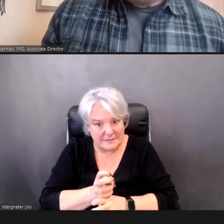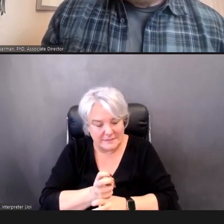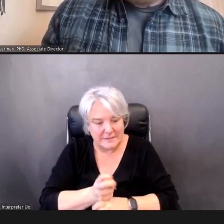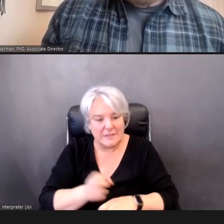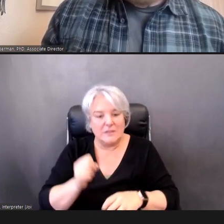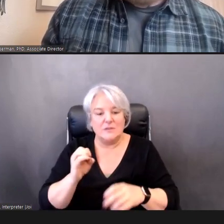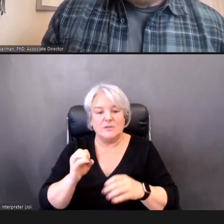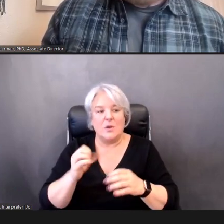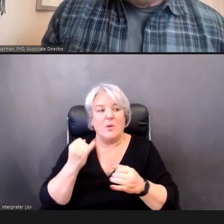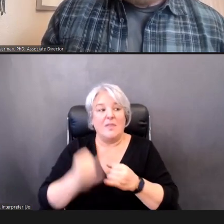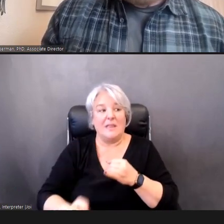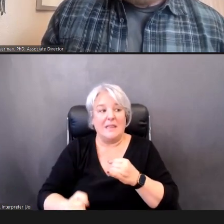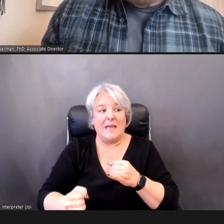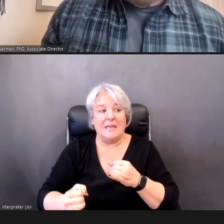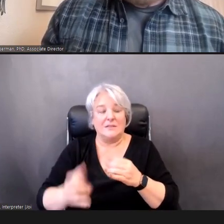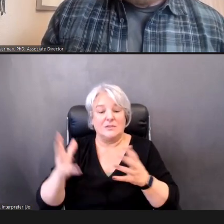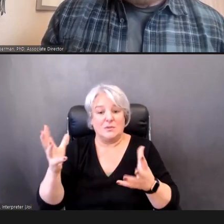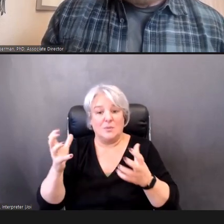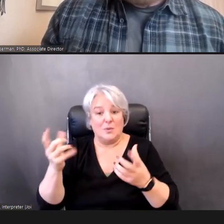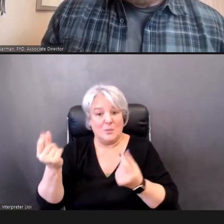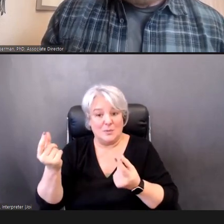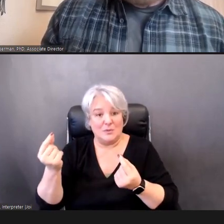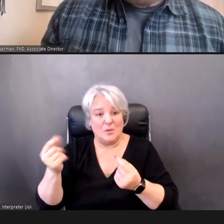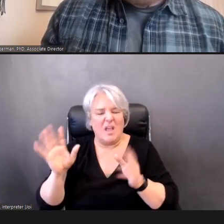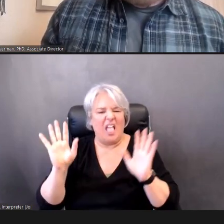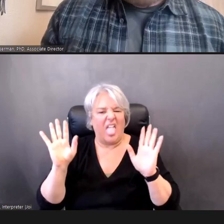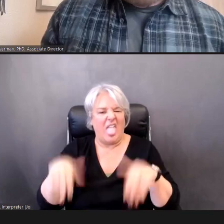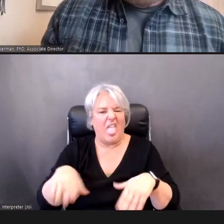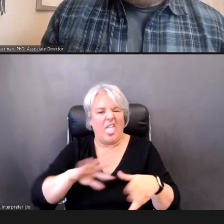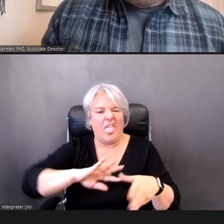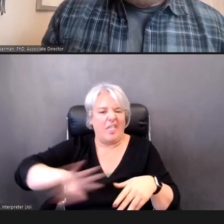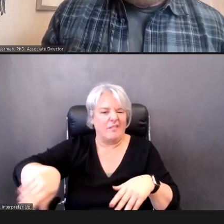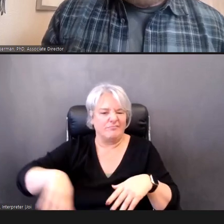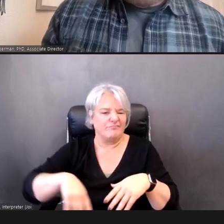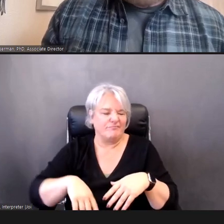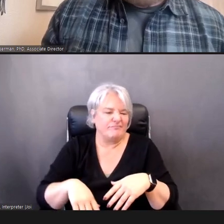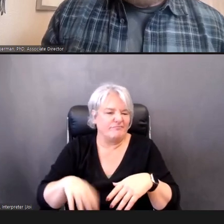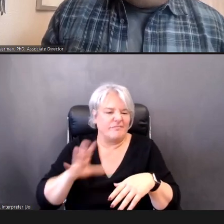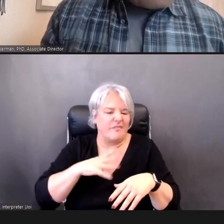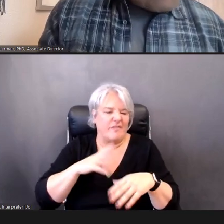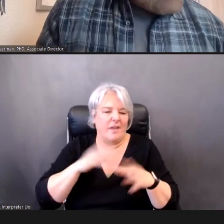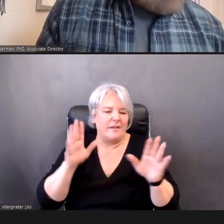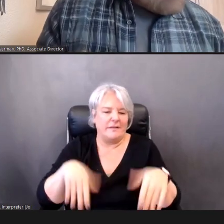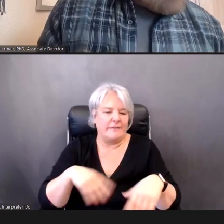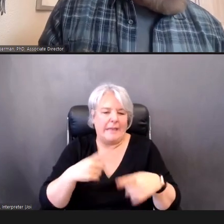that screening process on children, who are unable to be conditioned,